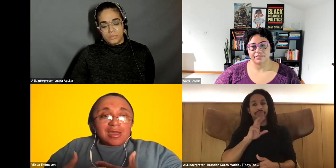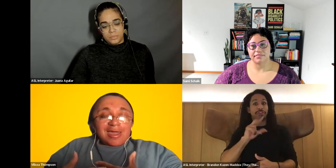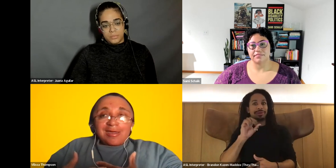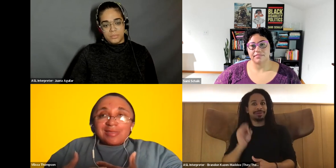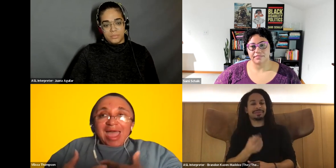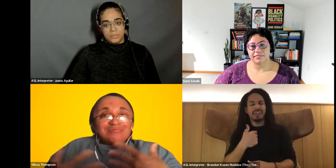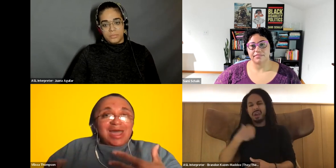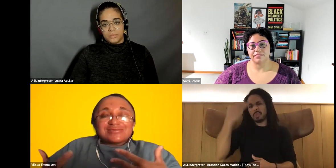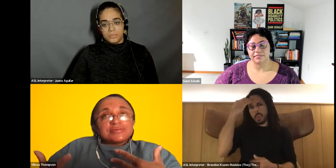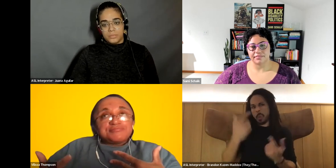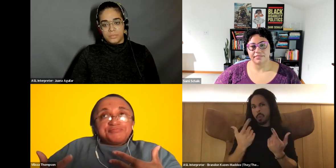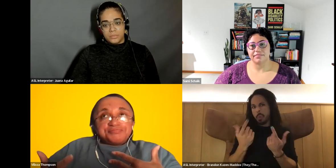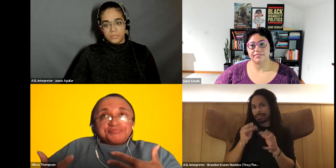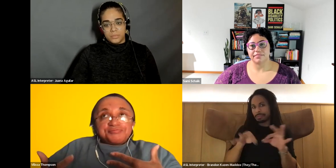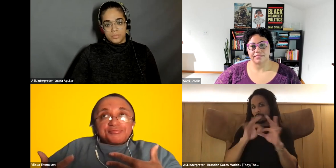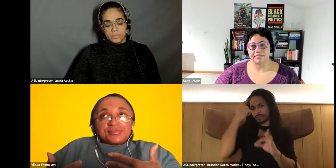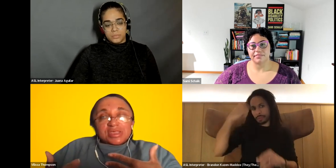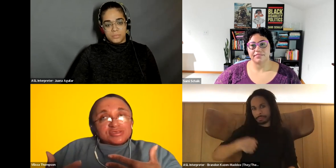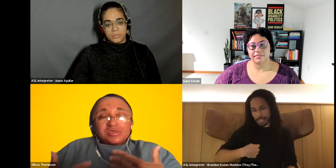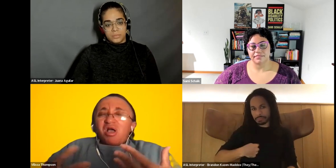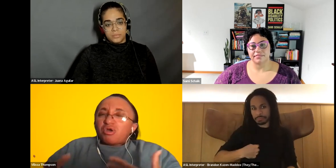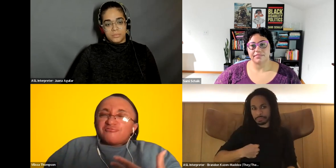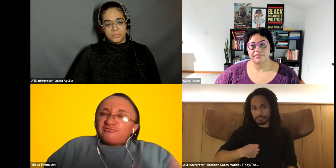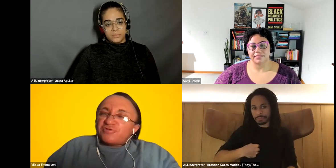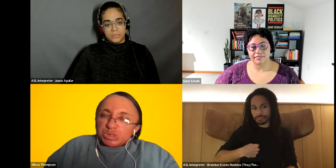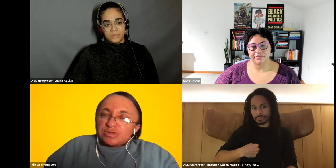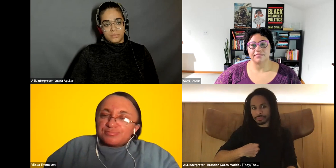Vilissa Thompson: and I'm not...as always hard up for friendship